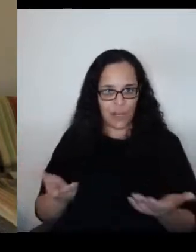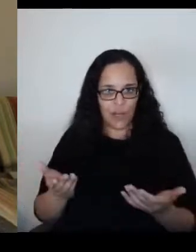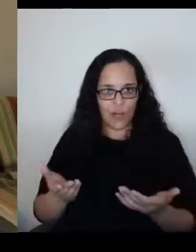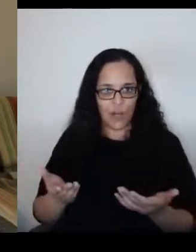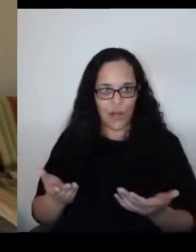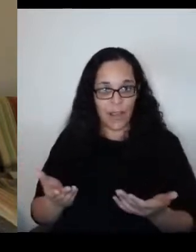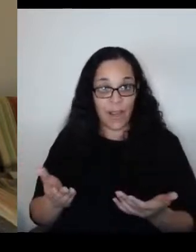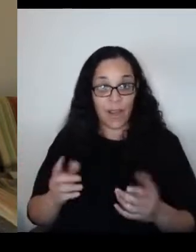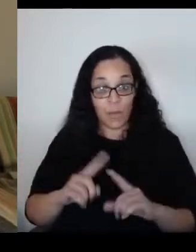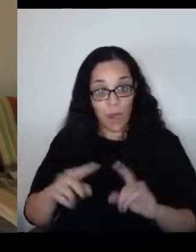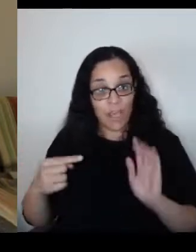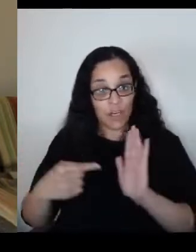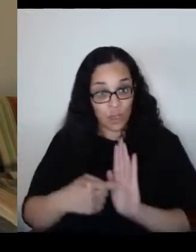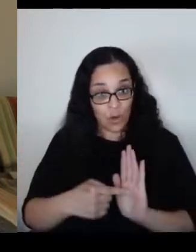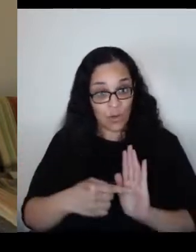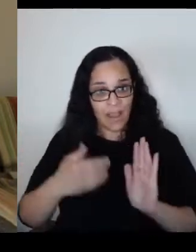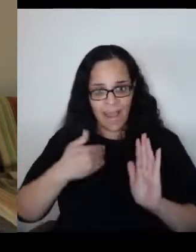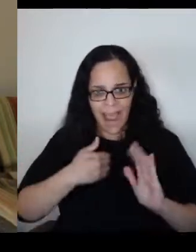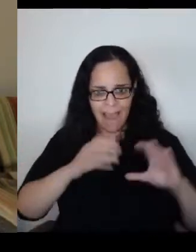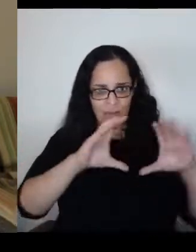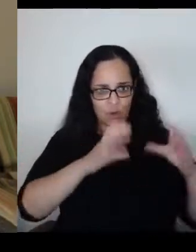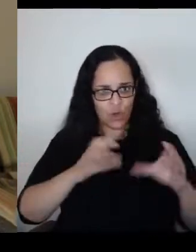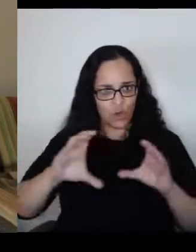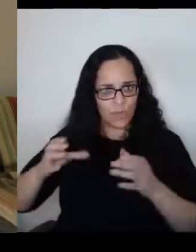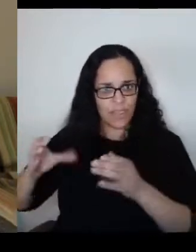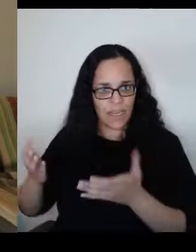in the country that will organize